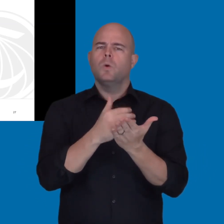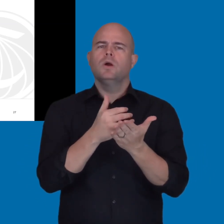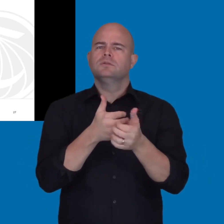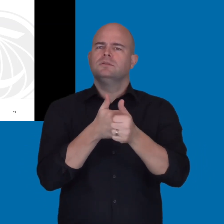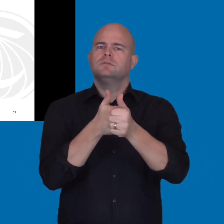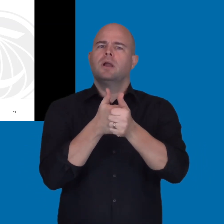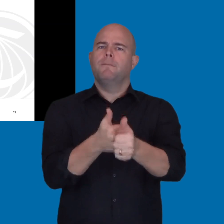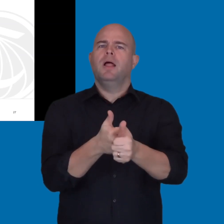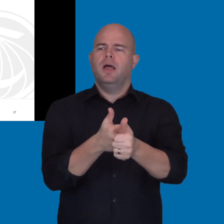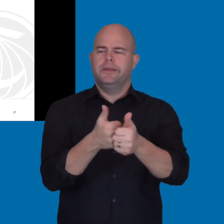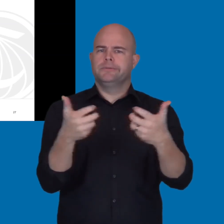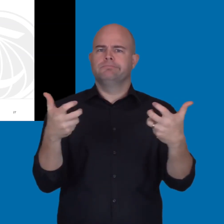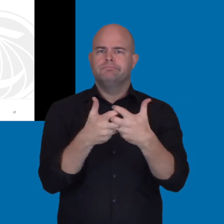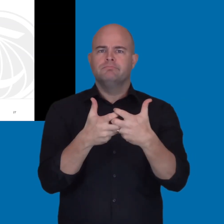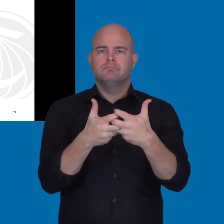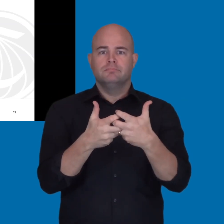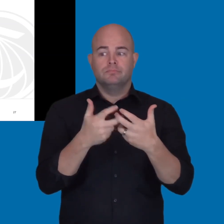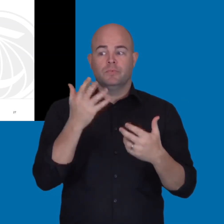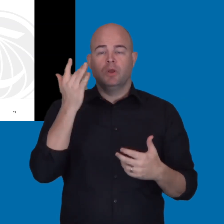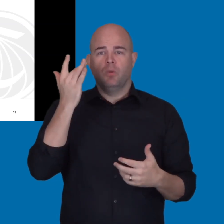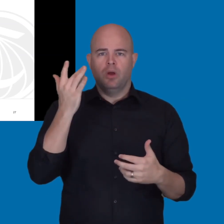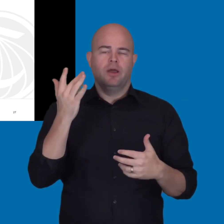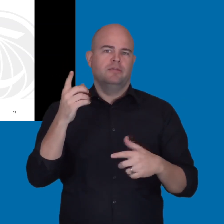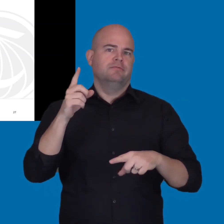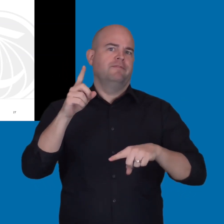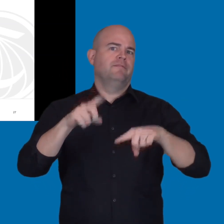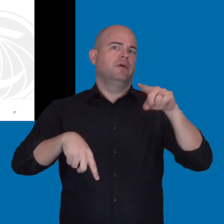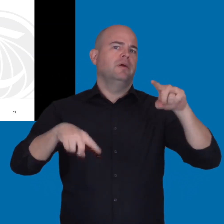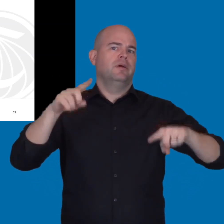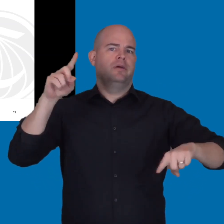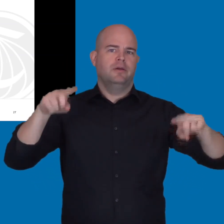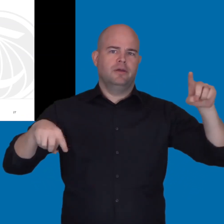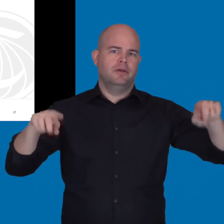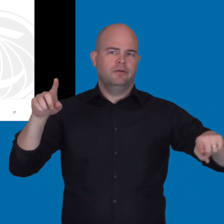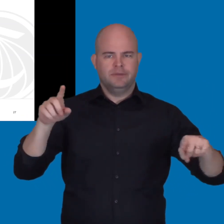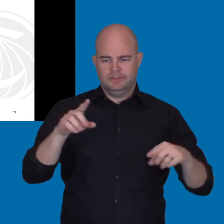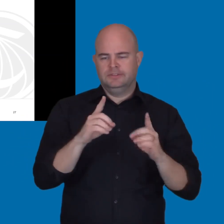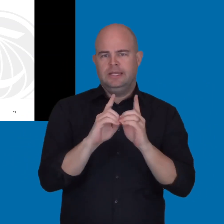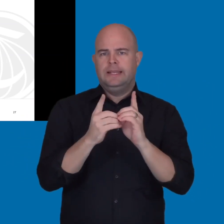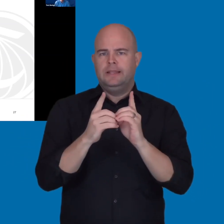But now all of the courses are compliant because they are a broker